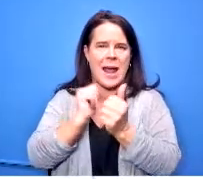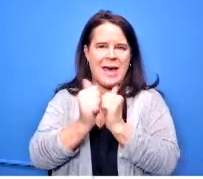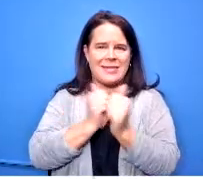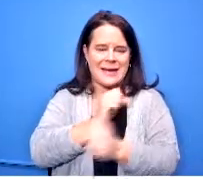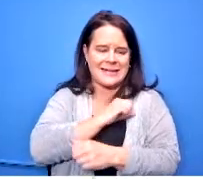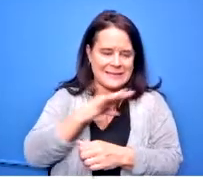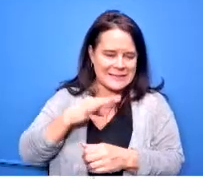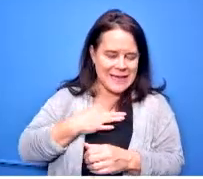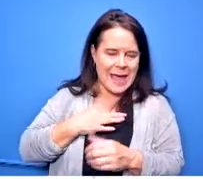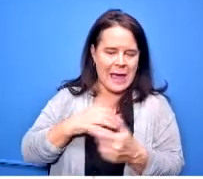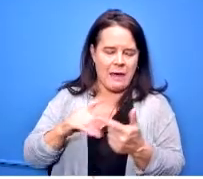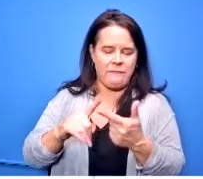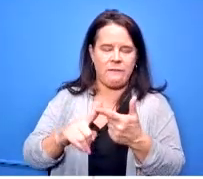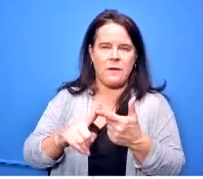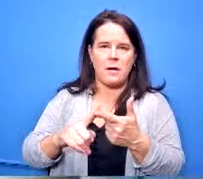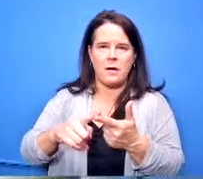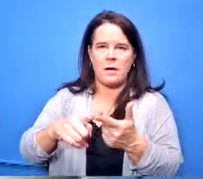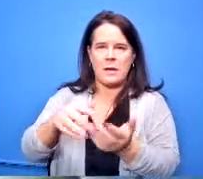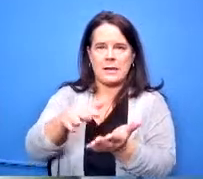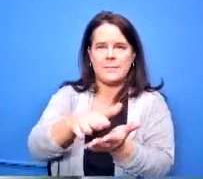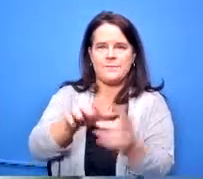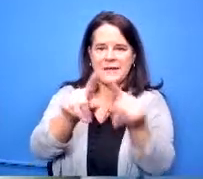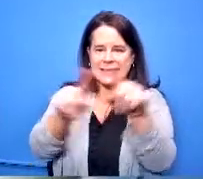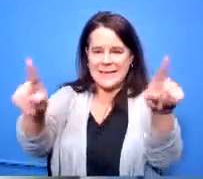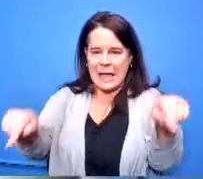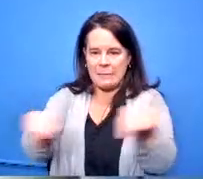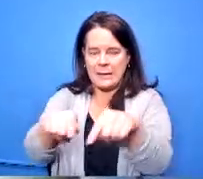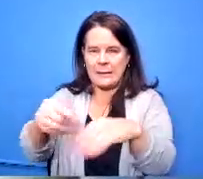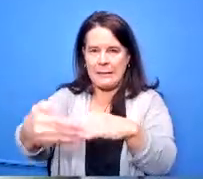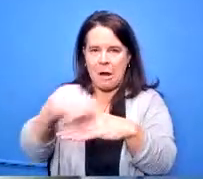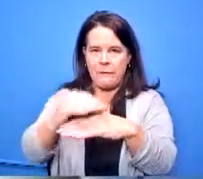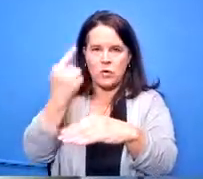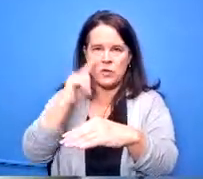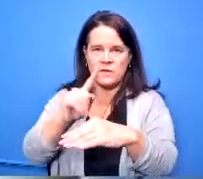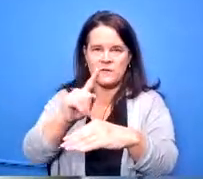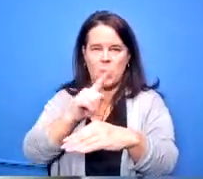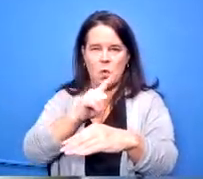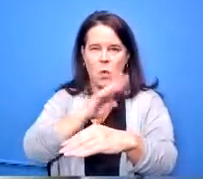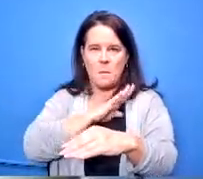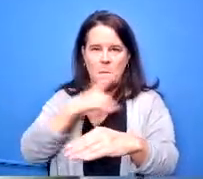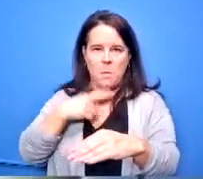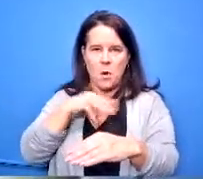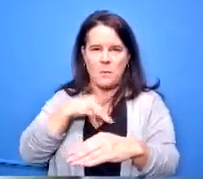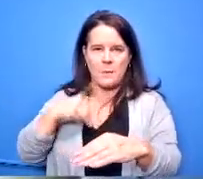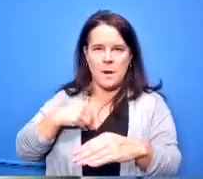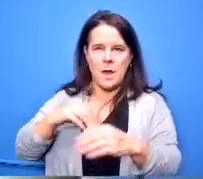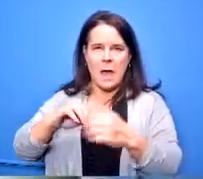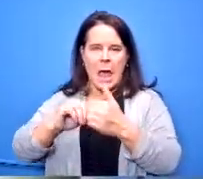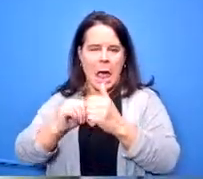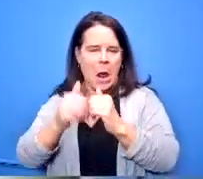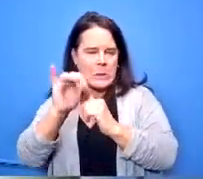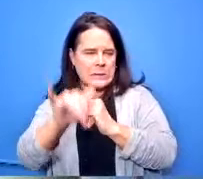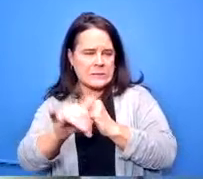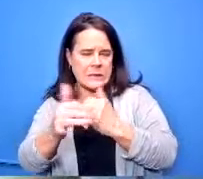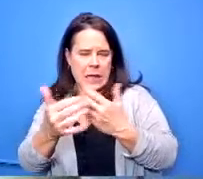covers for board members and the superintendent's office how how is this going to look on our audit